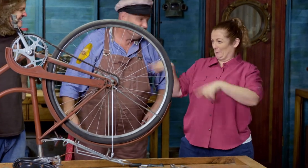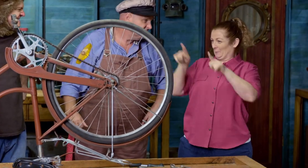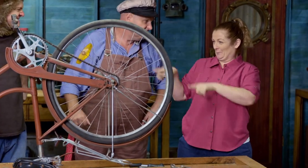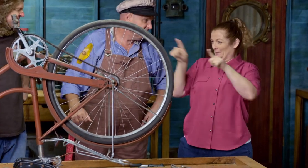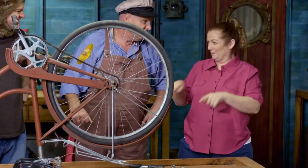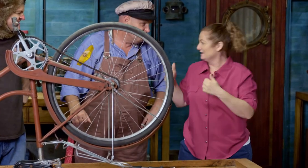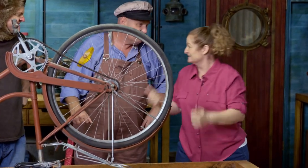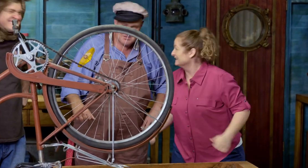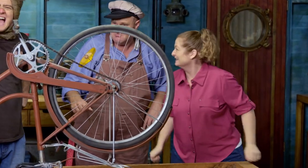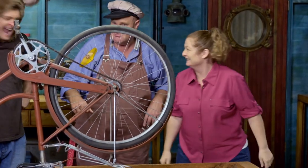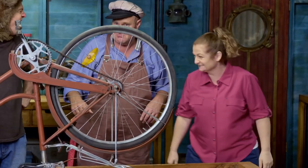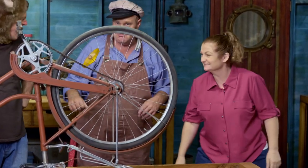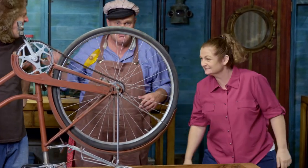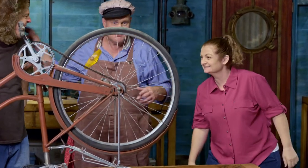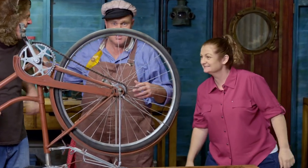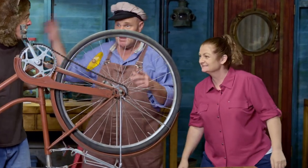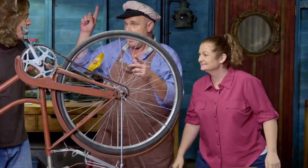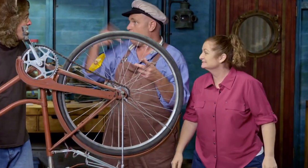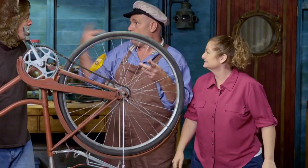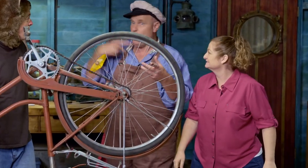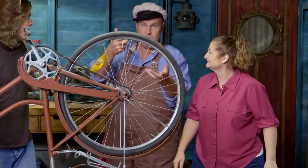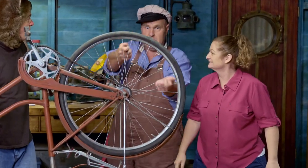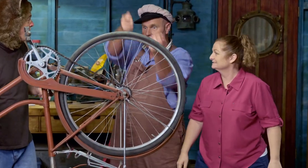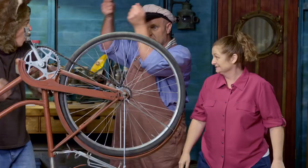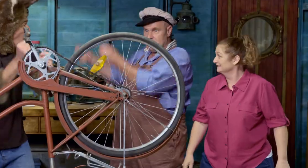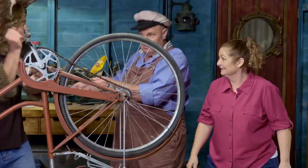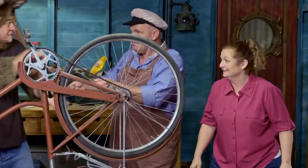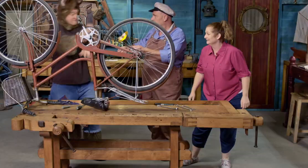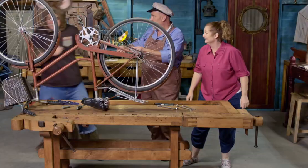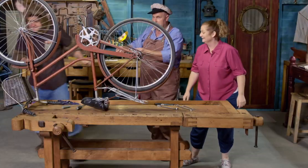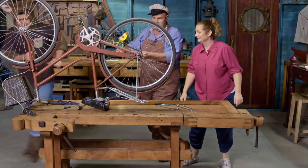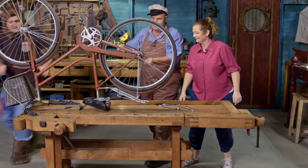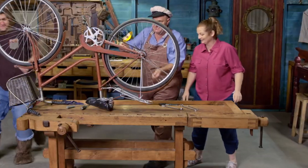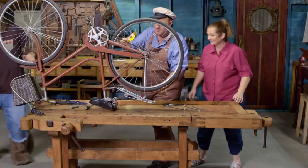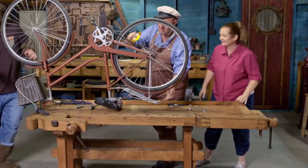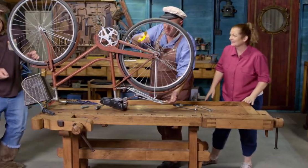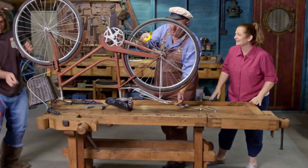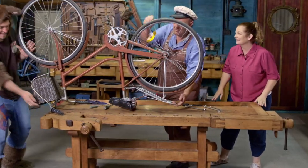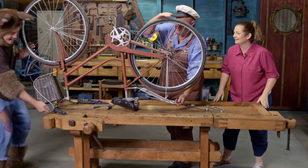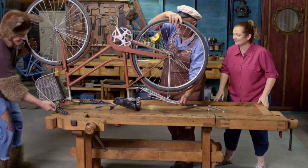The wheels are moving. Alright! Let's pull it down. OK.